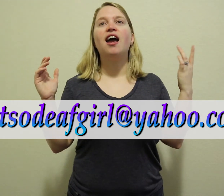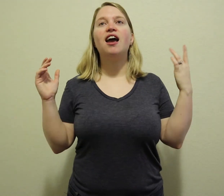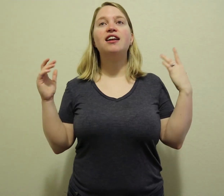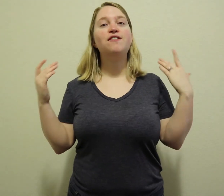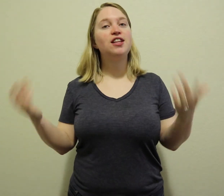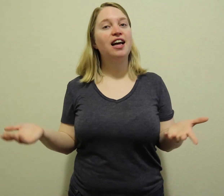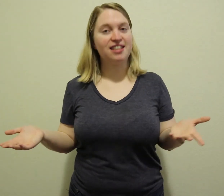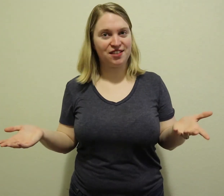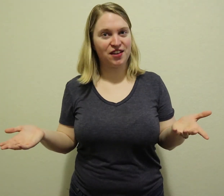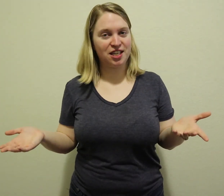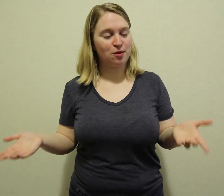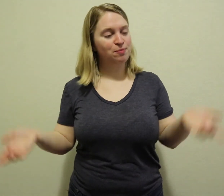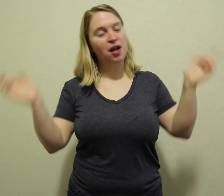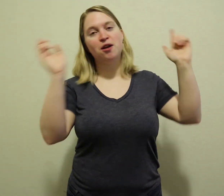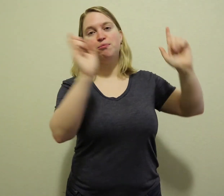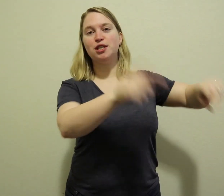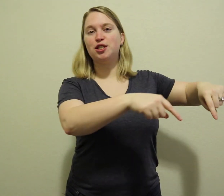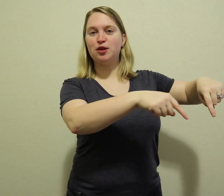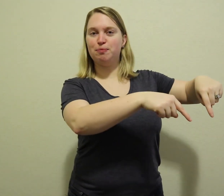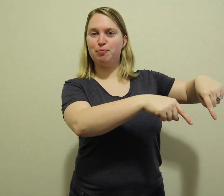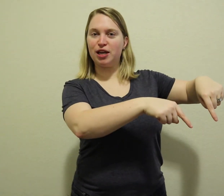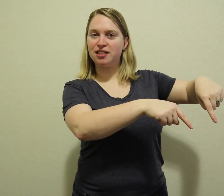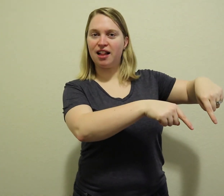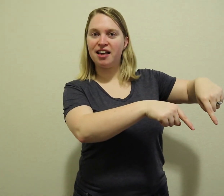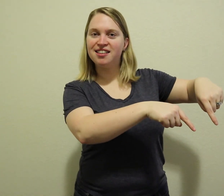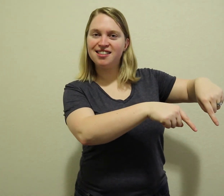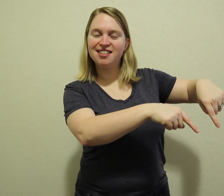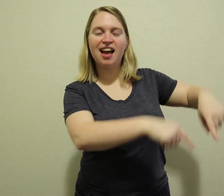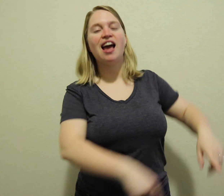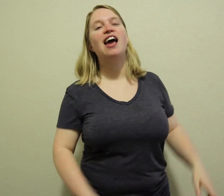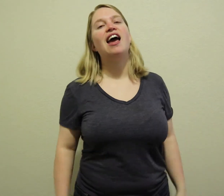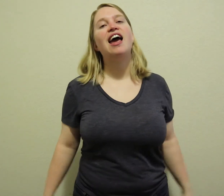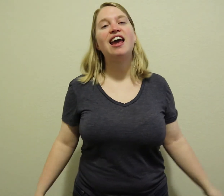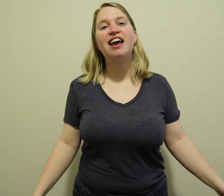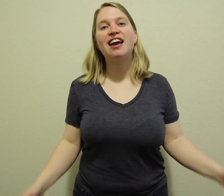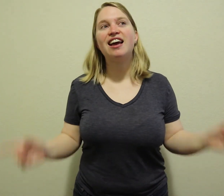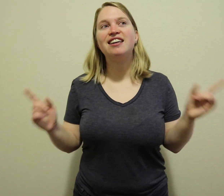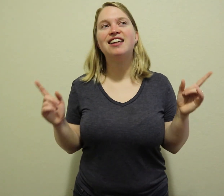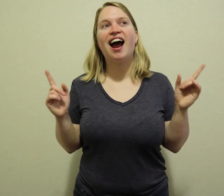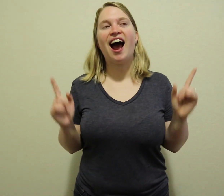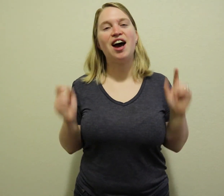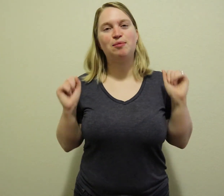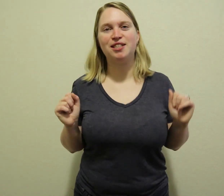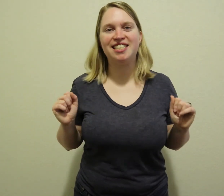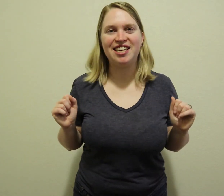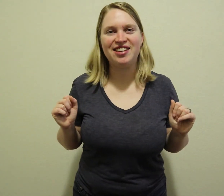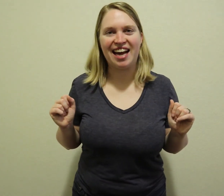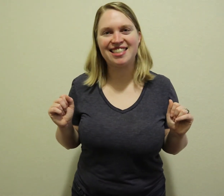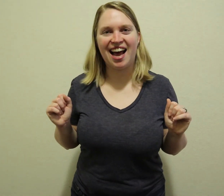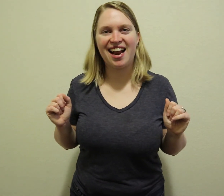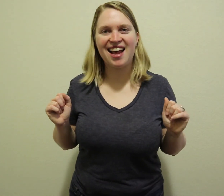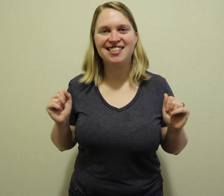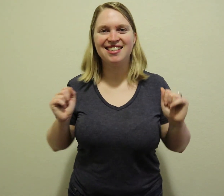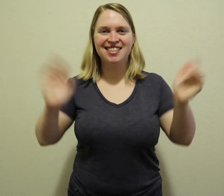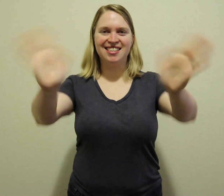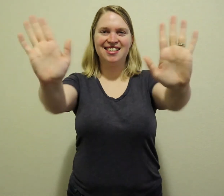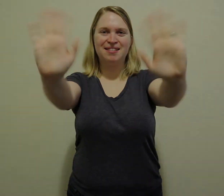and if you like this video, please do press 'Like' and I hope to see you next Saturday